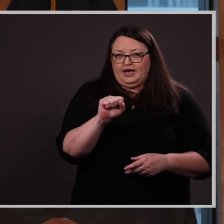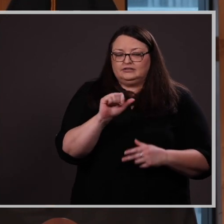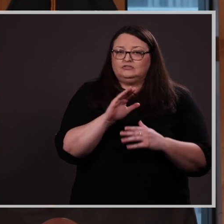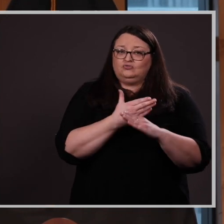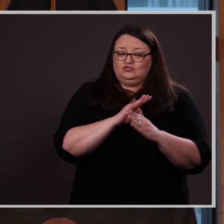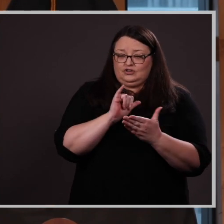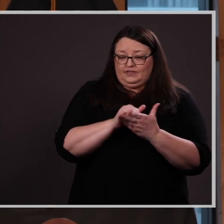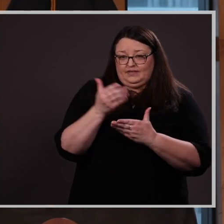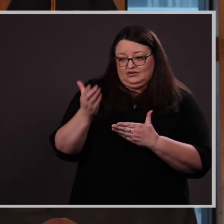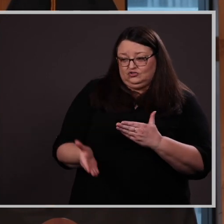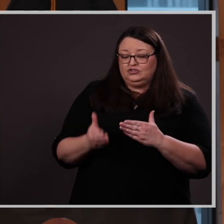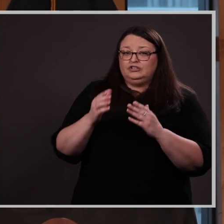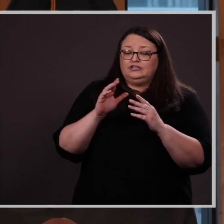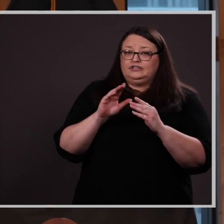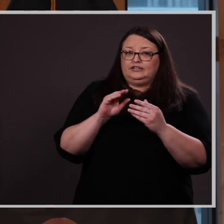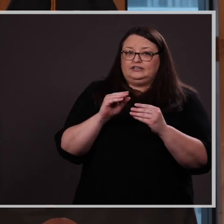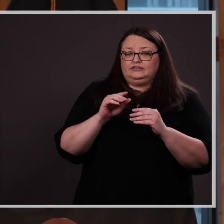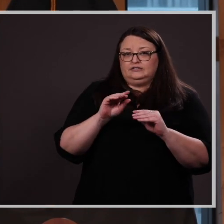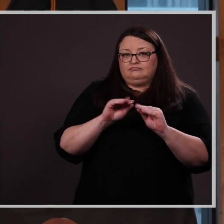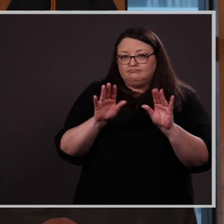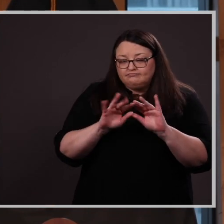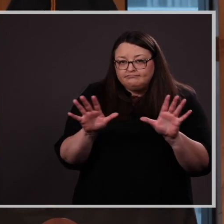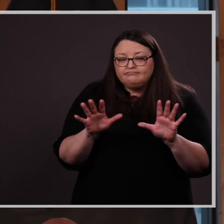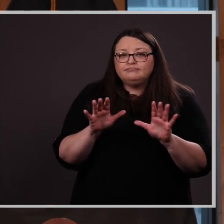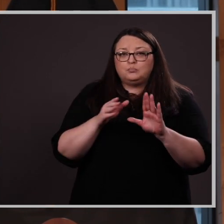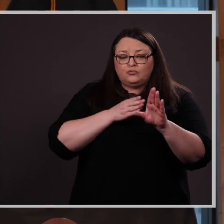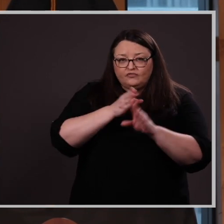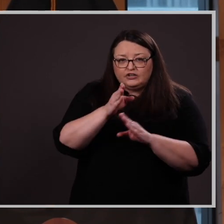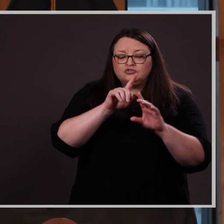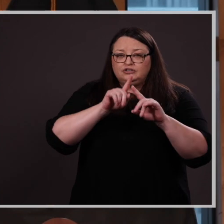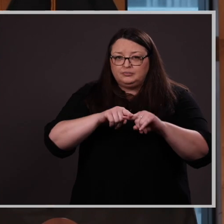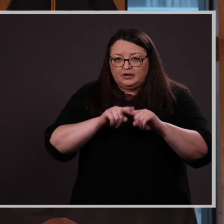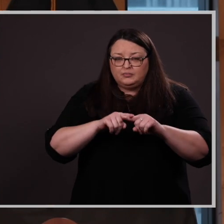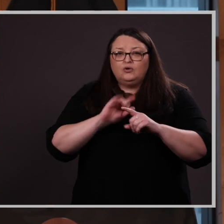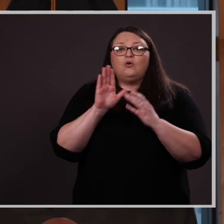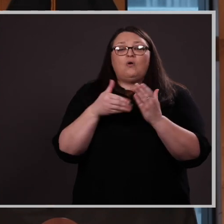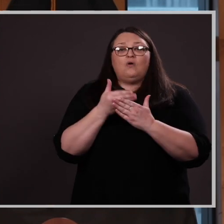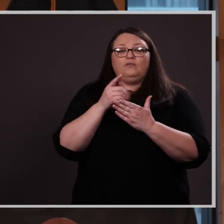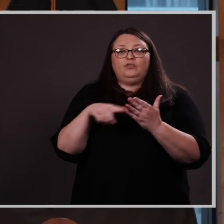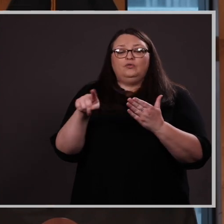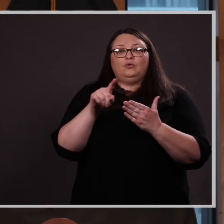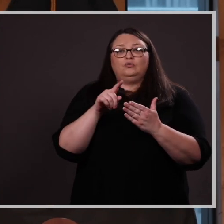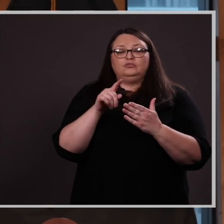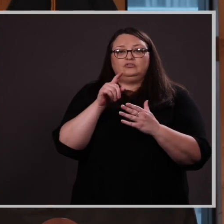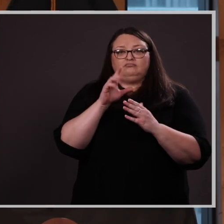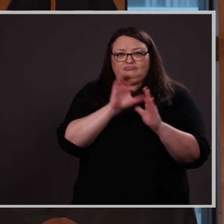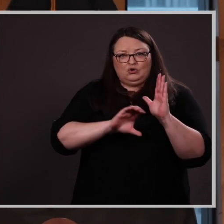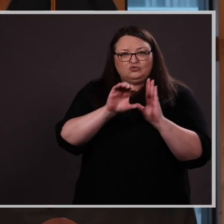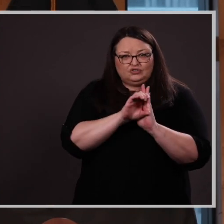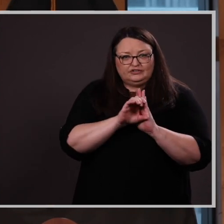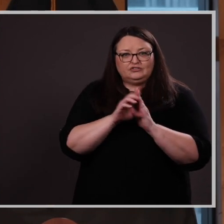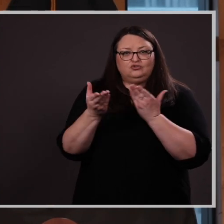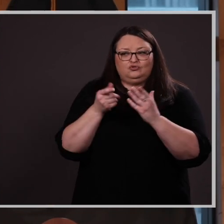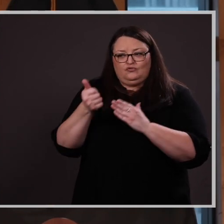articulate, professional and dependable. All of those attributes serve her well as an outstanding